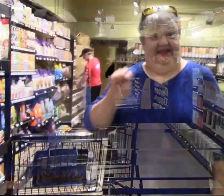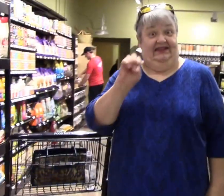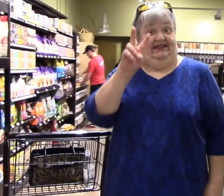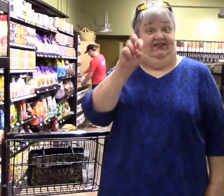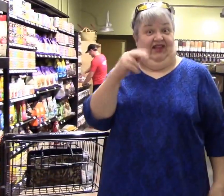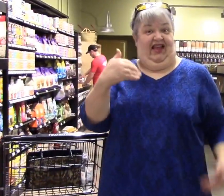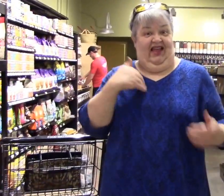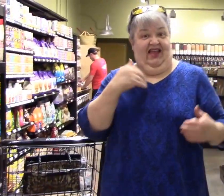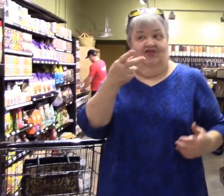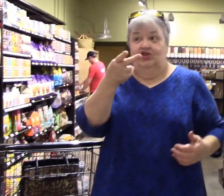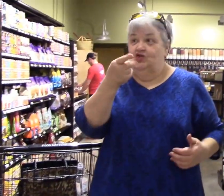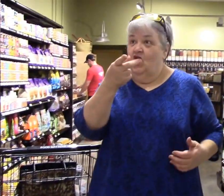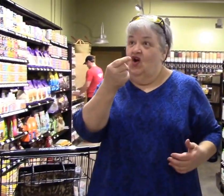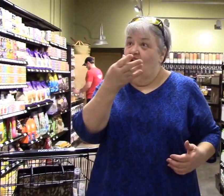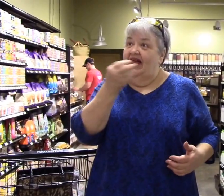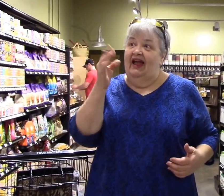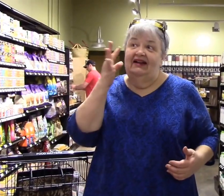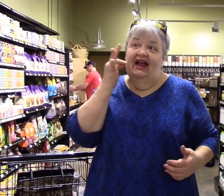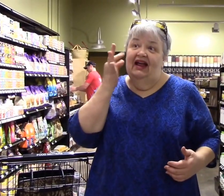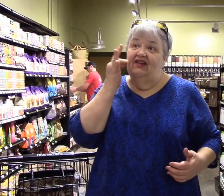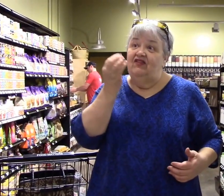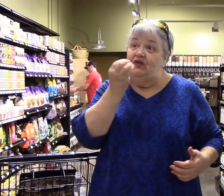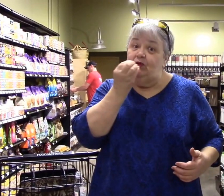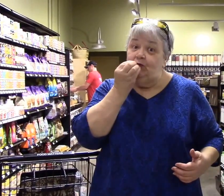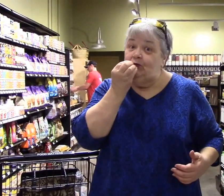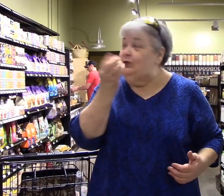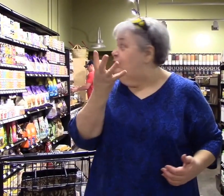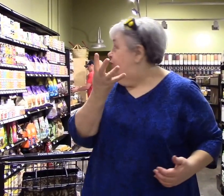They even have dog and cat food!